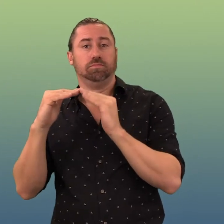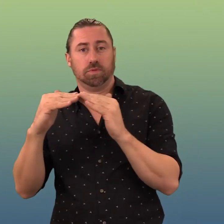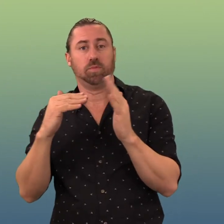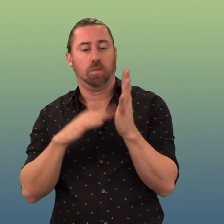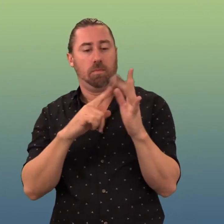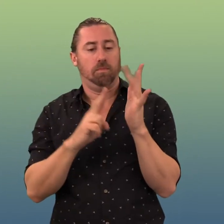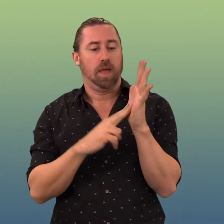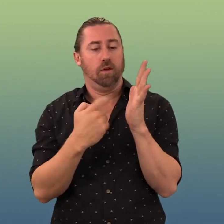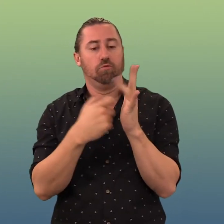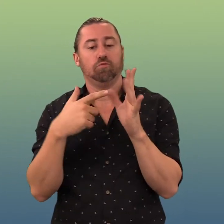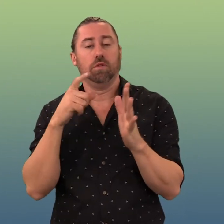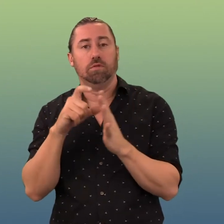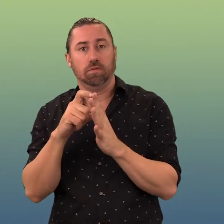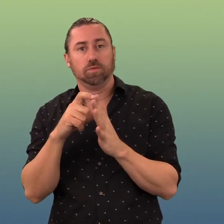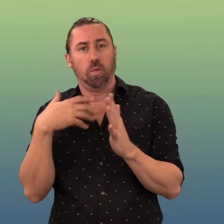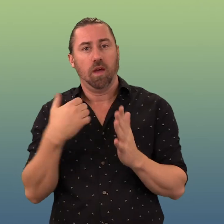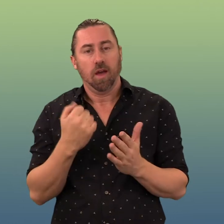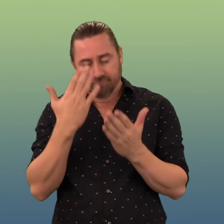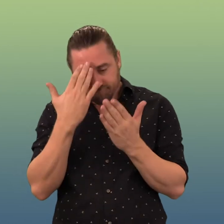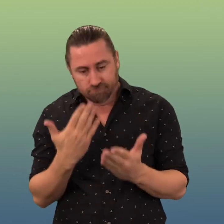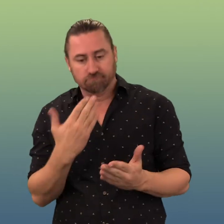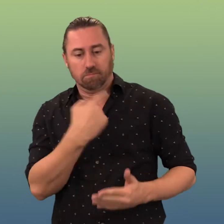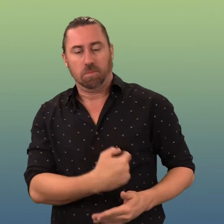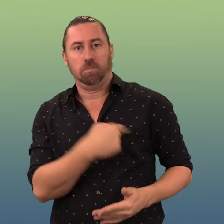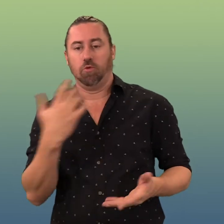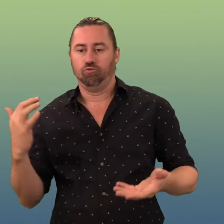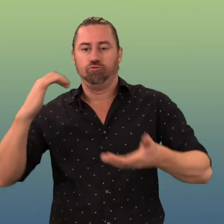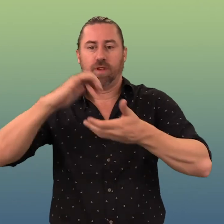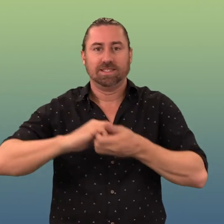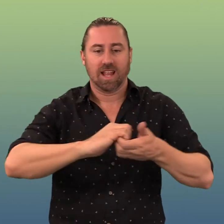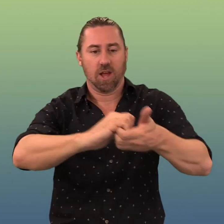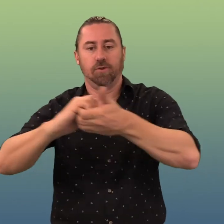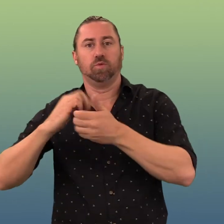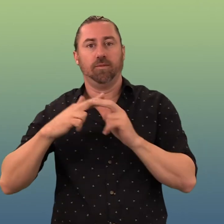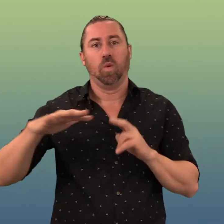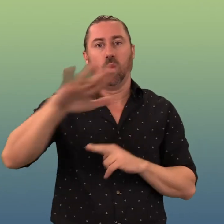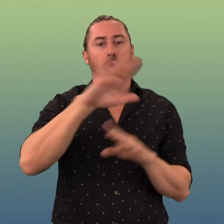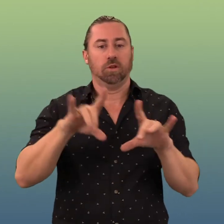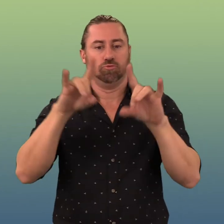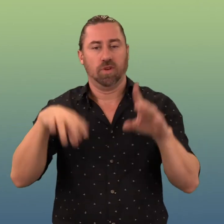The Department of Transport and Main Roads is committed to reconciliation amongst all Australians.